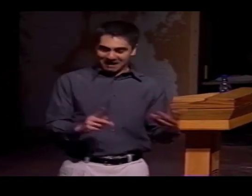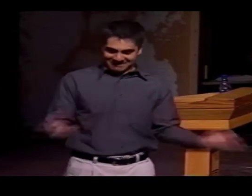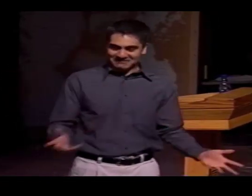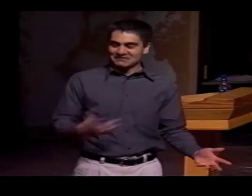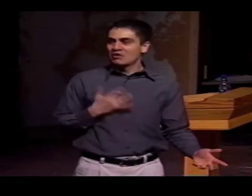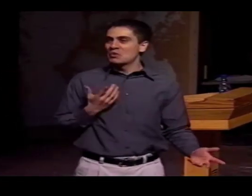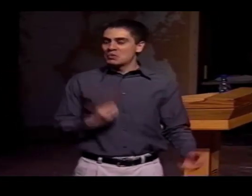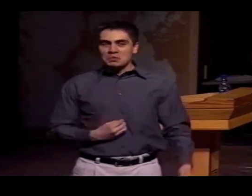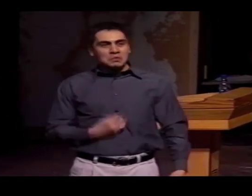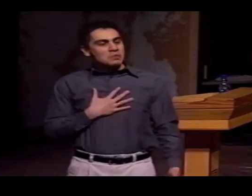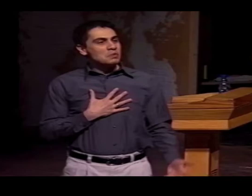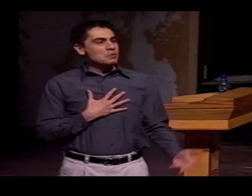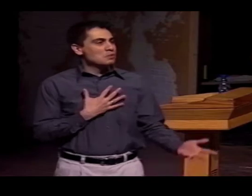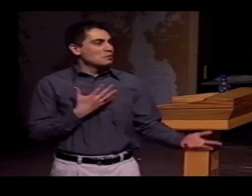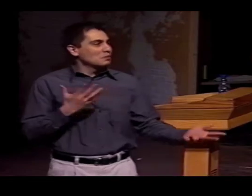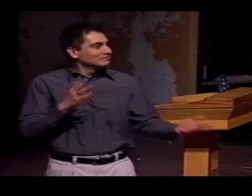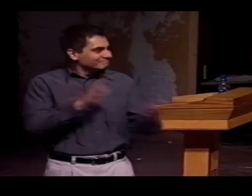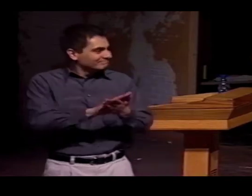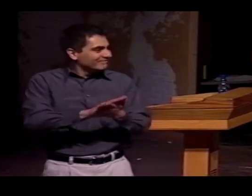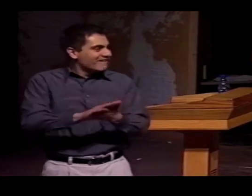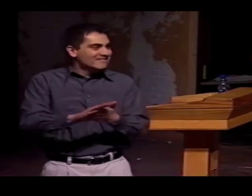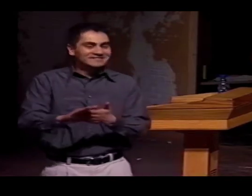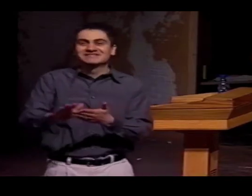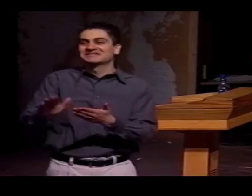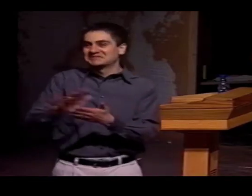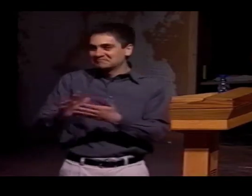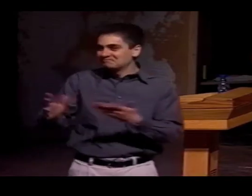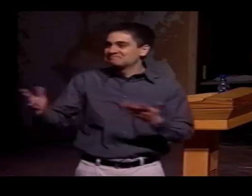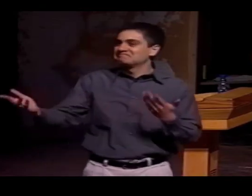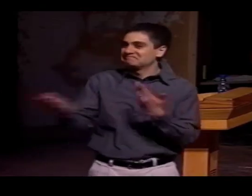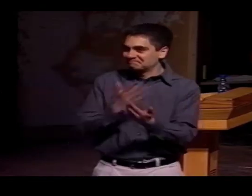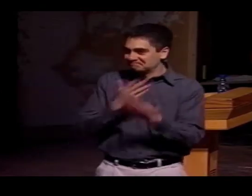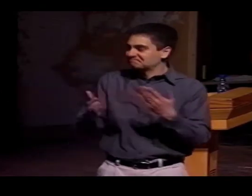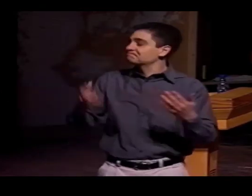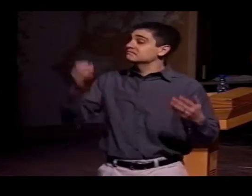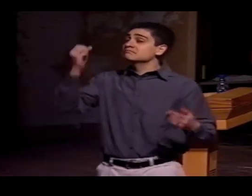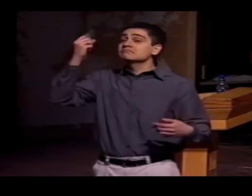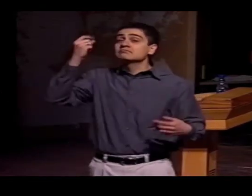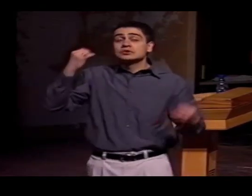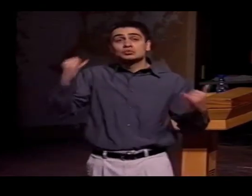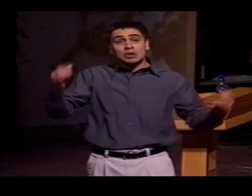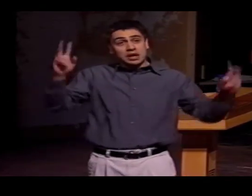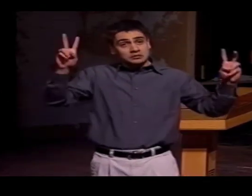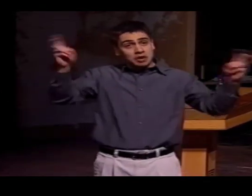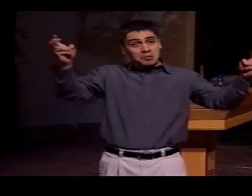SO THAT'S BEEN WONDERFUL. TO BE HERE AT NTID IS JUST A GREAT EXPERIENCE FOR ME.